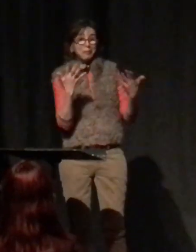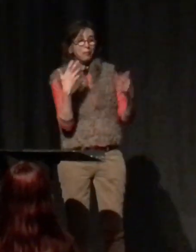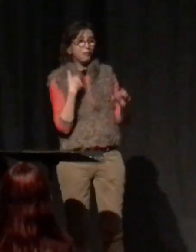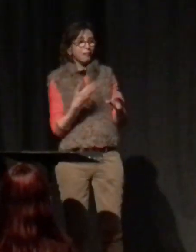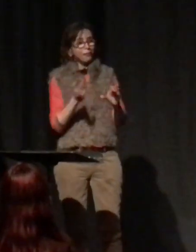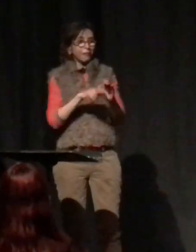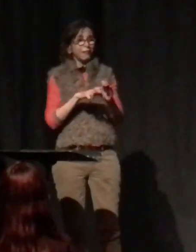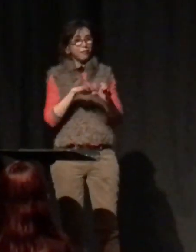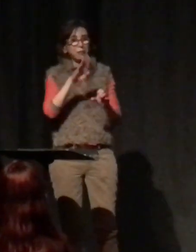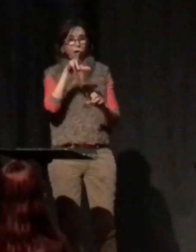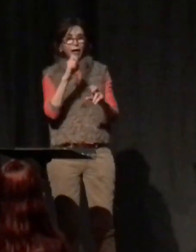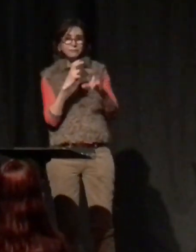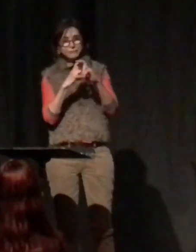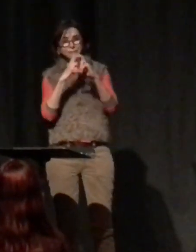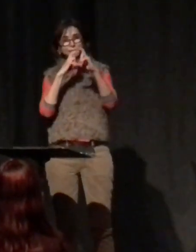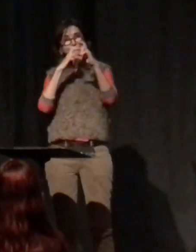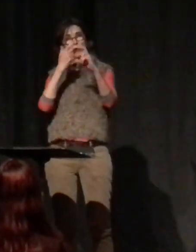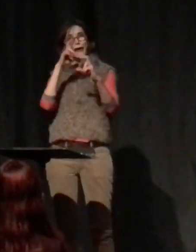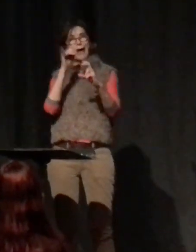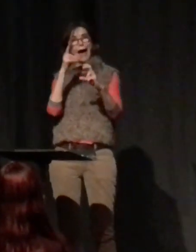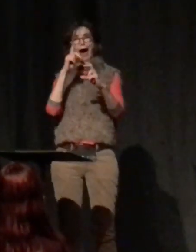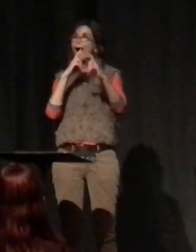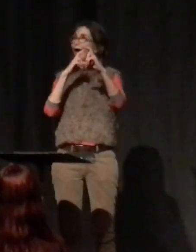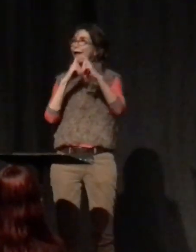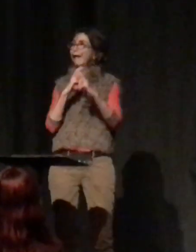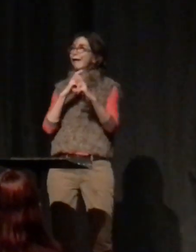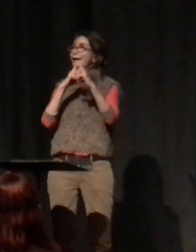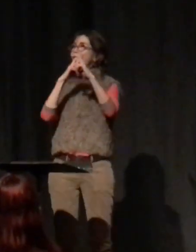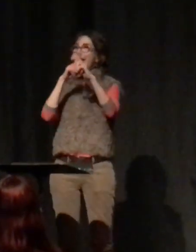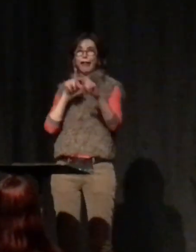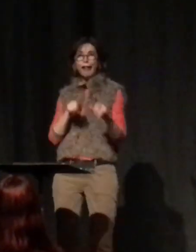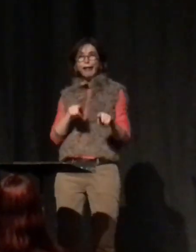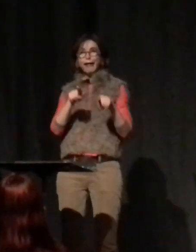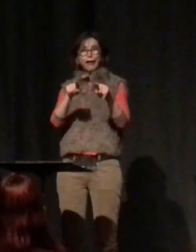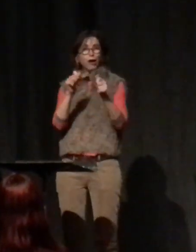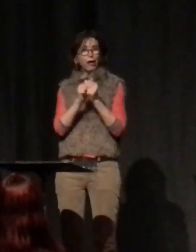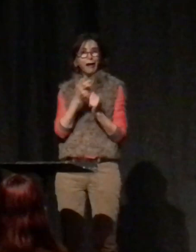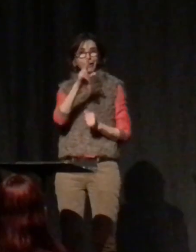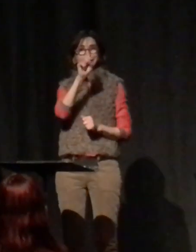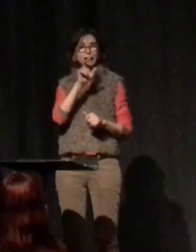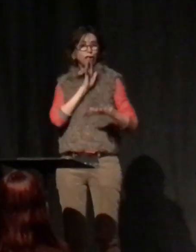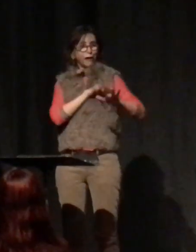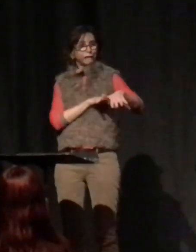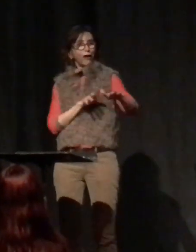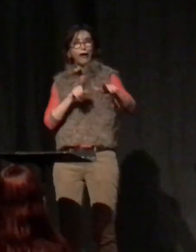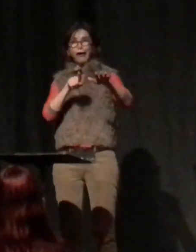But I'm taking Greyhound on the Hudson River Line